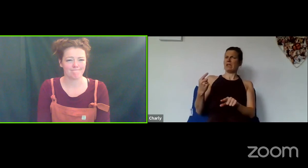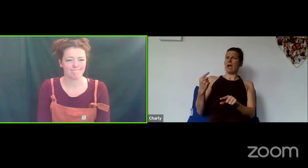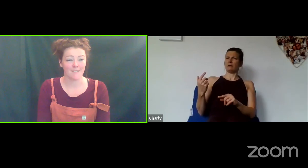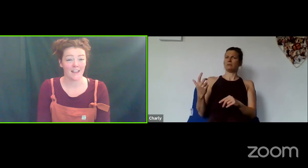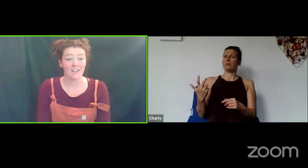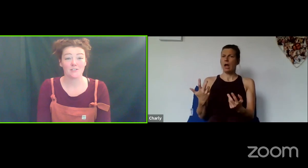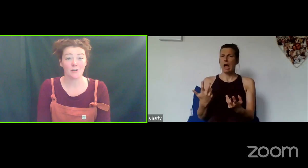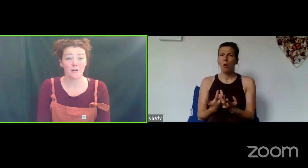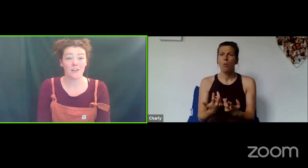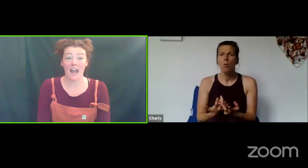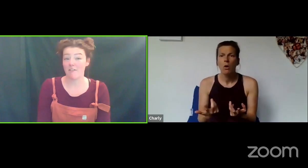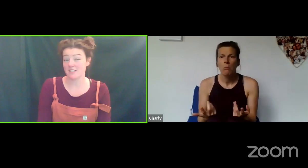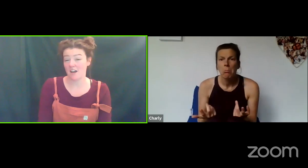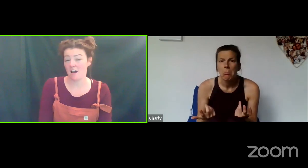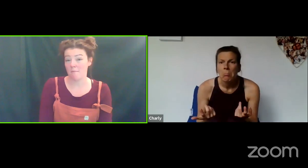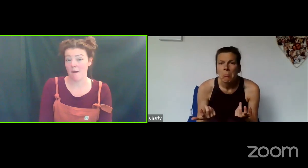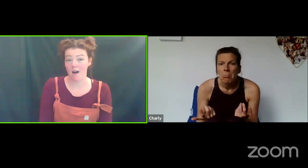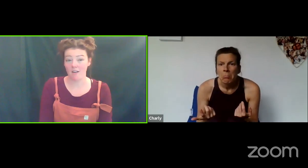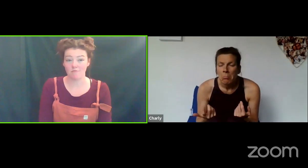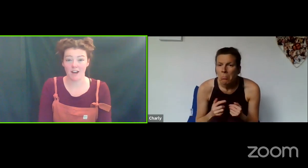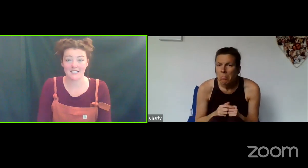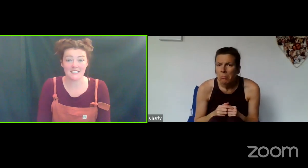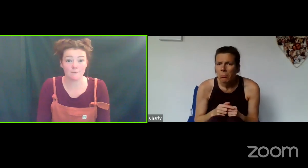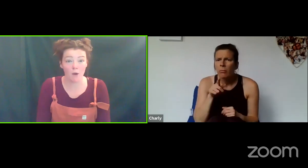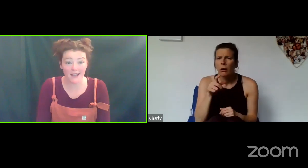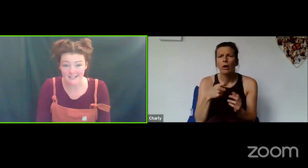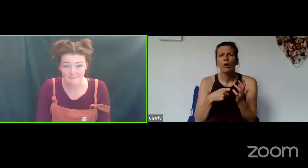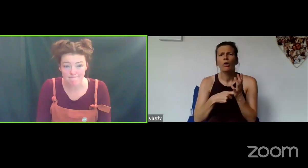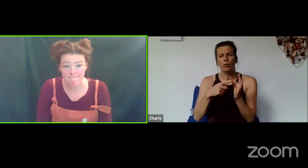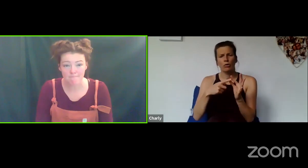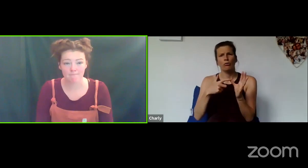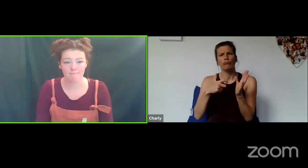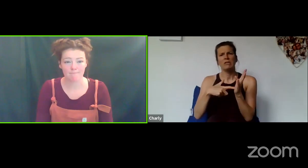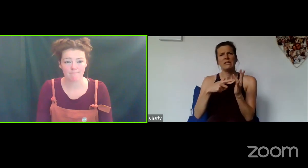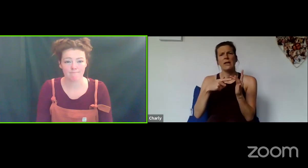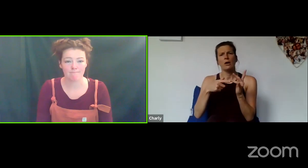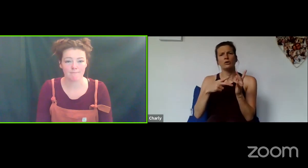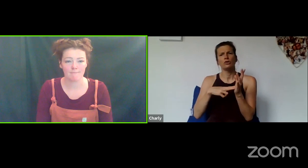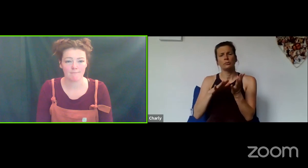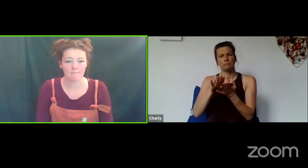So, the character might react in different ways.